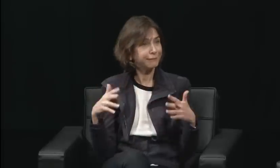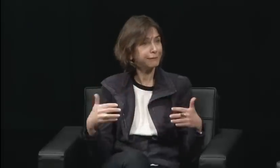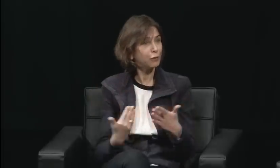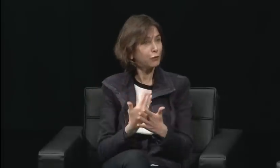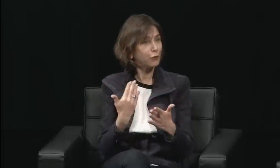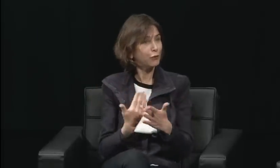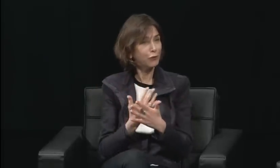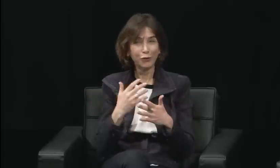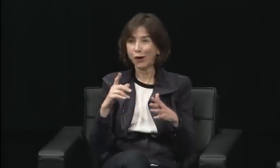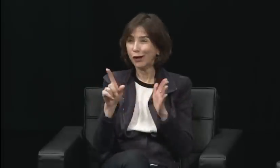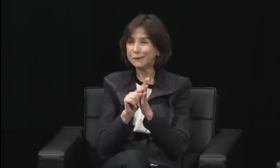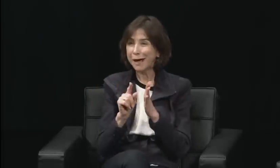I'll start.